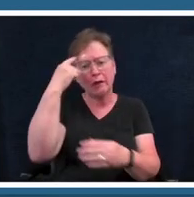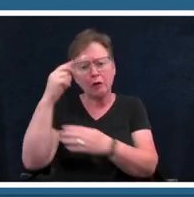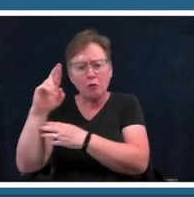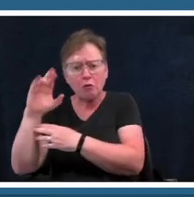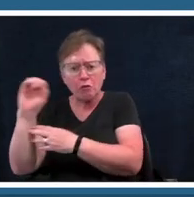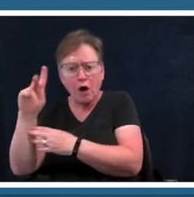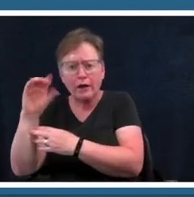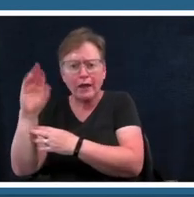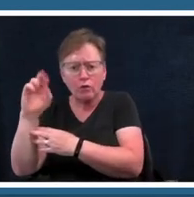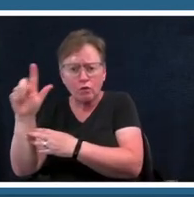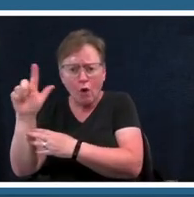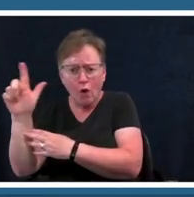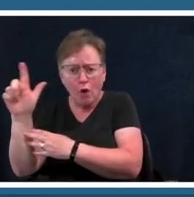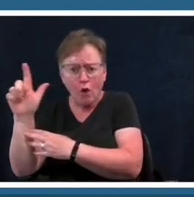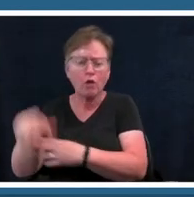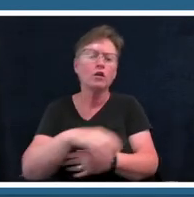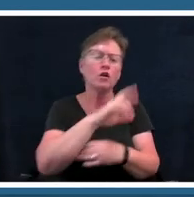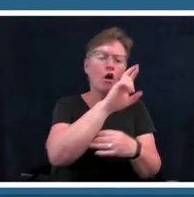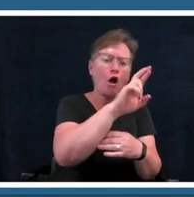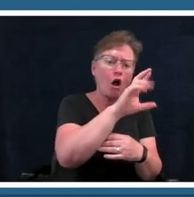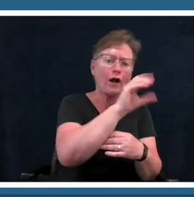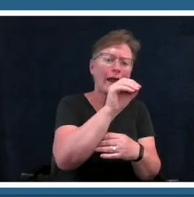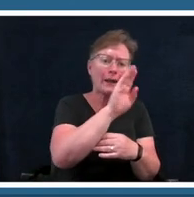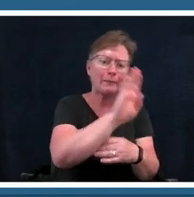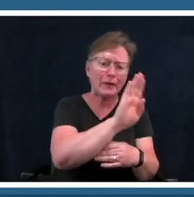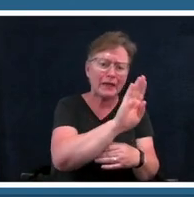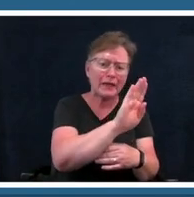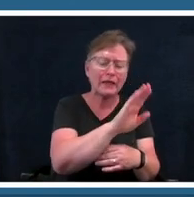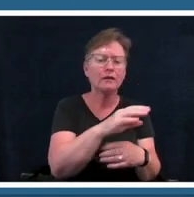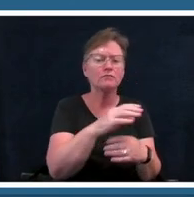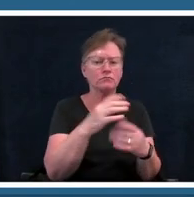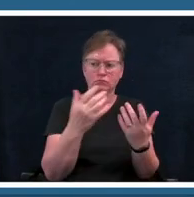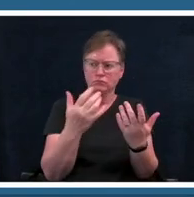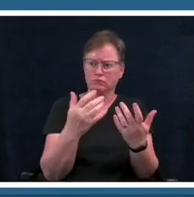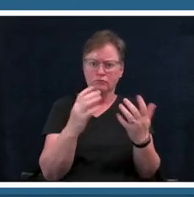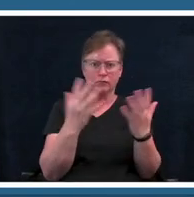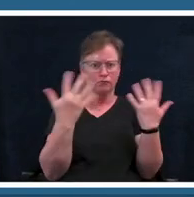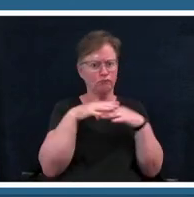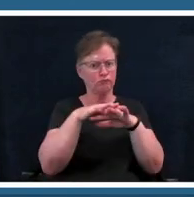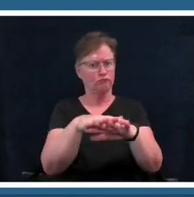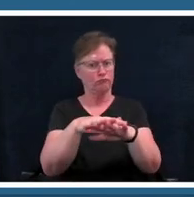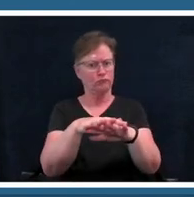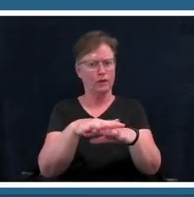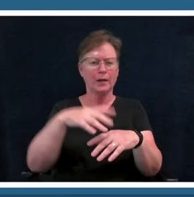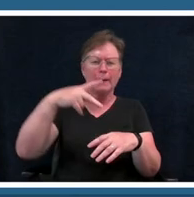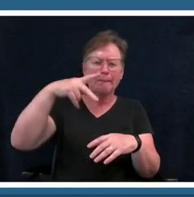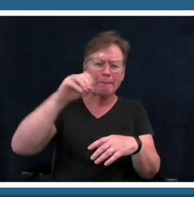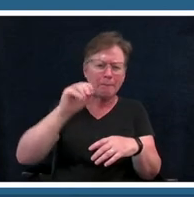b is now and how um a lot of it has